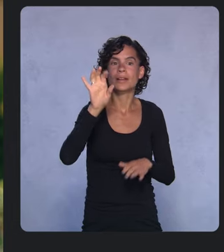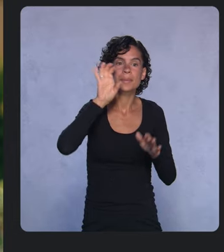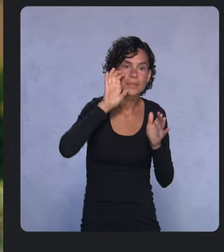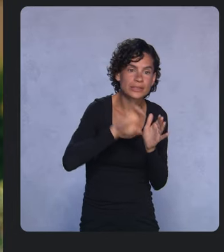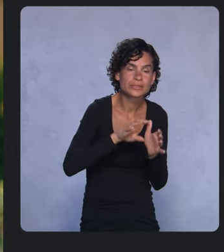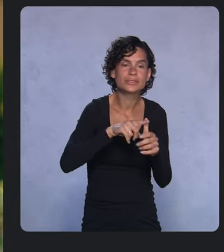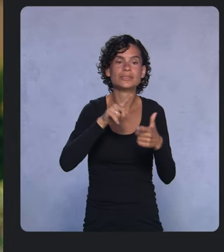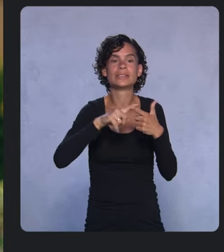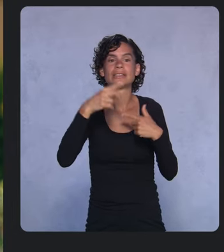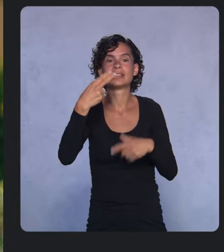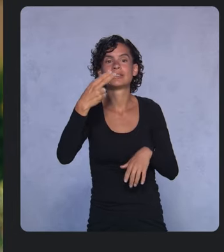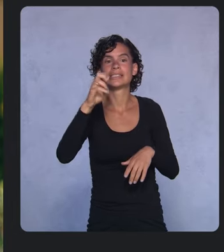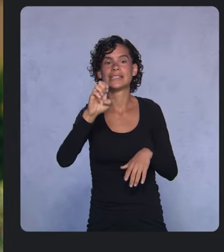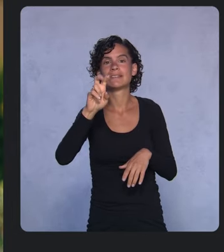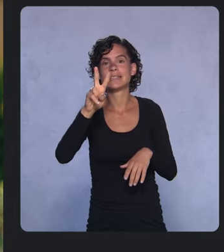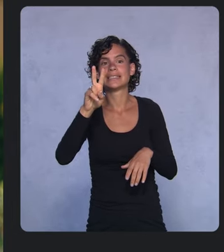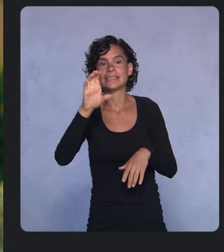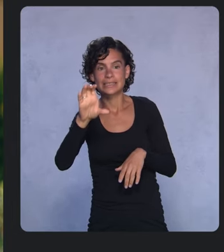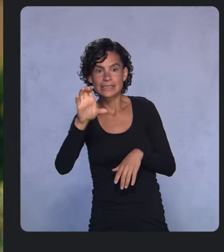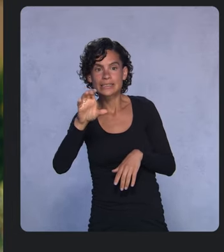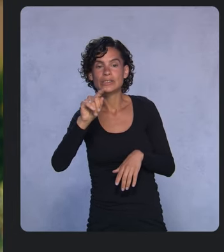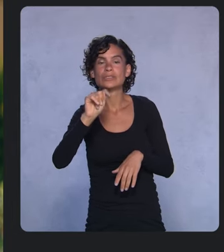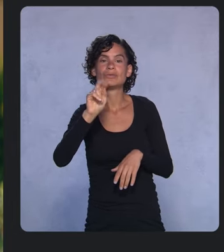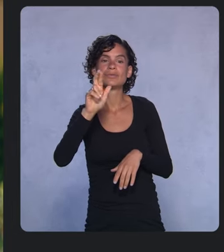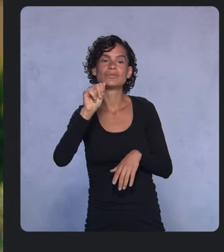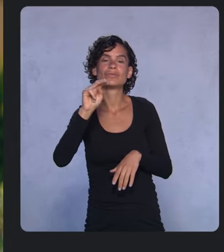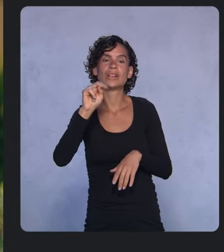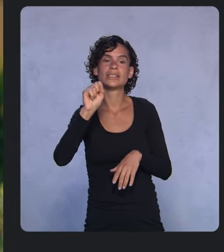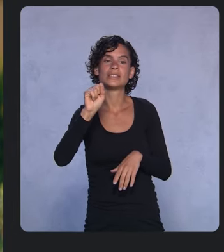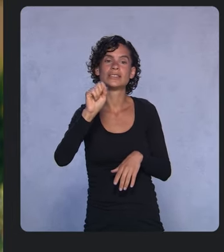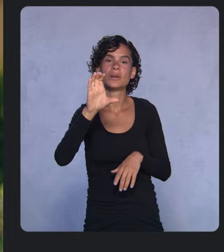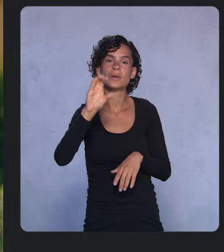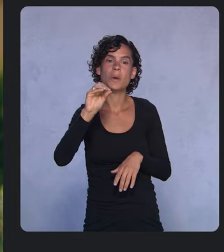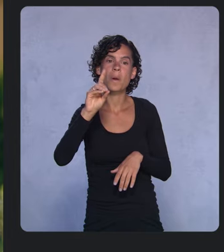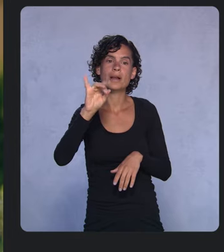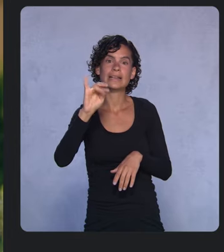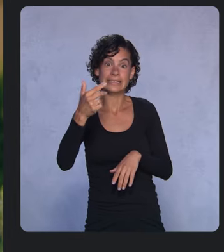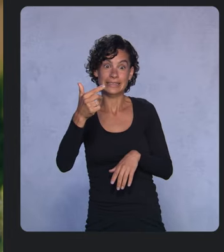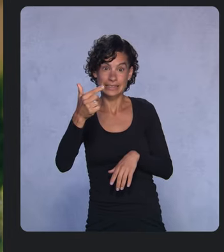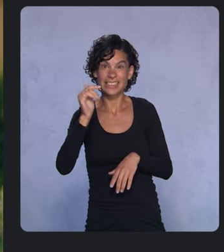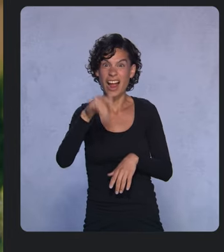And to give people a fun way to see when they’ve scrolled past the end of your content we’re giving you Stretch Overscroll.